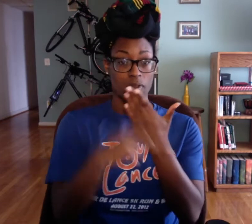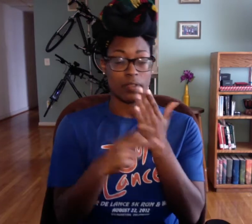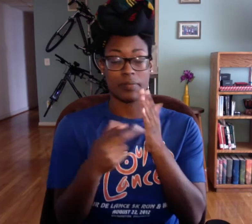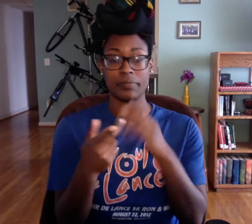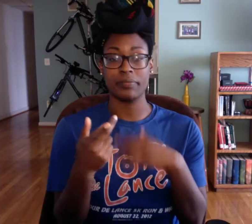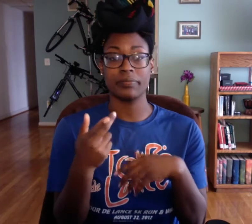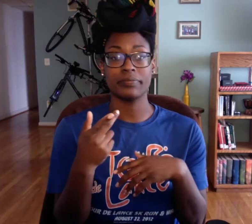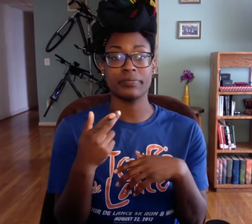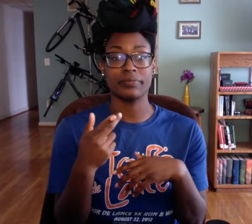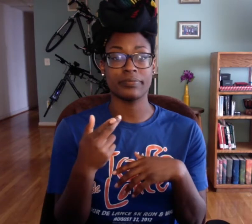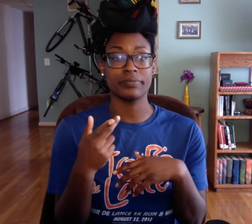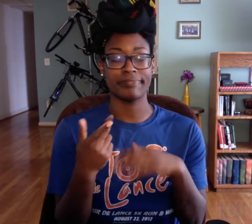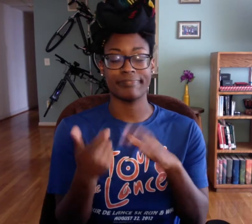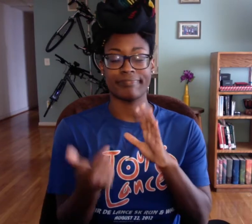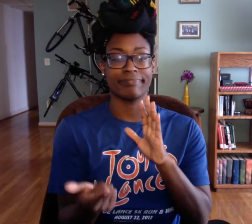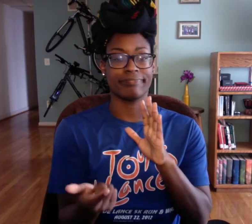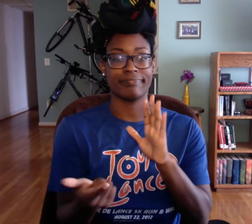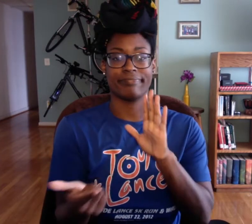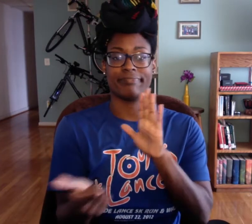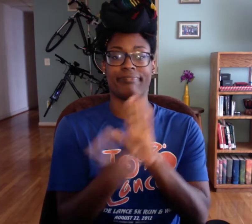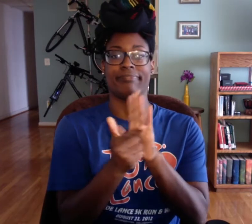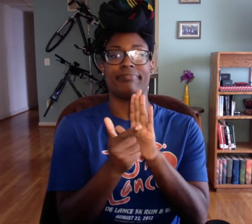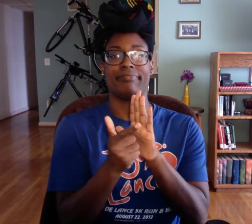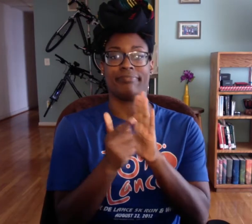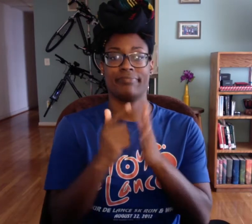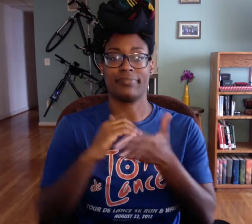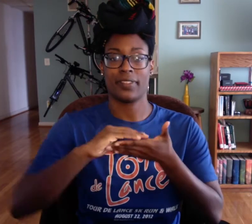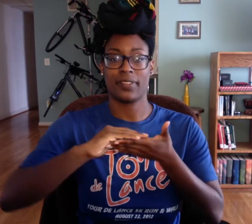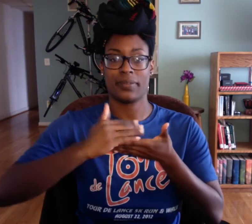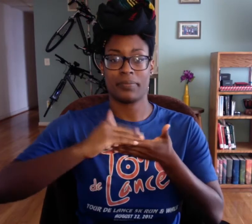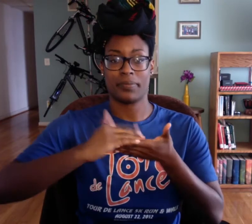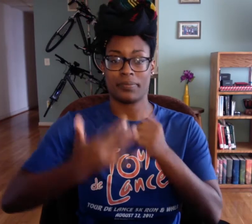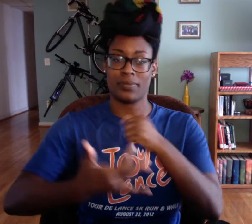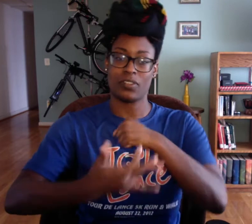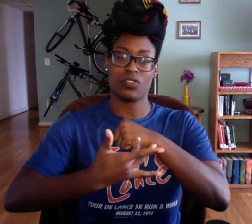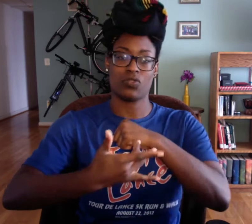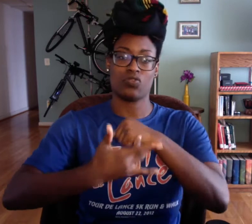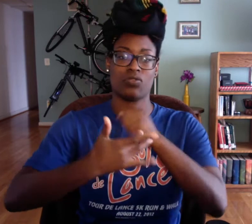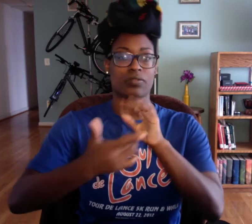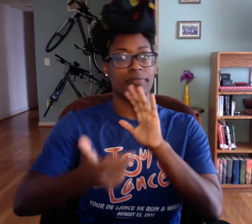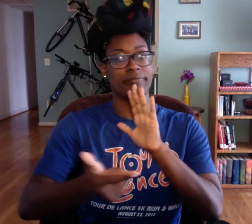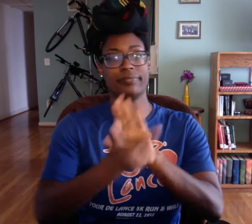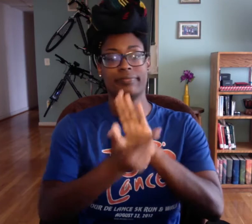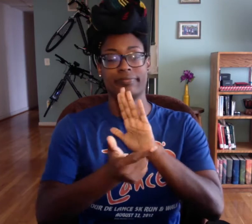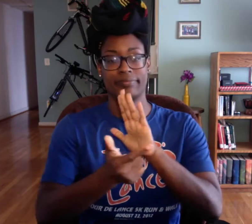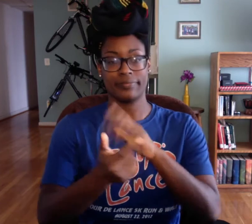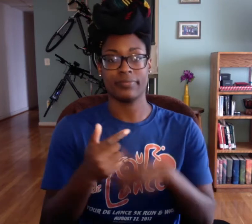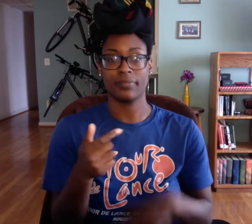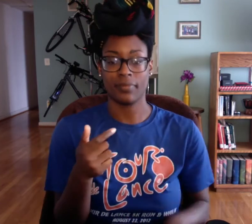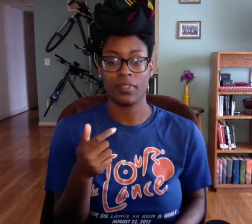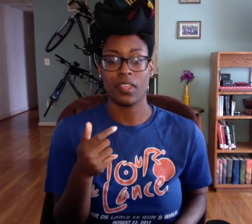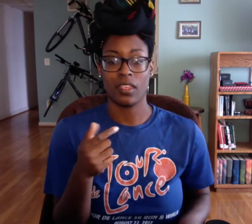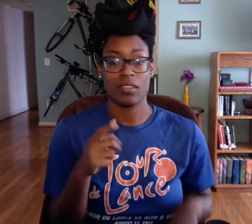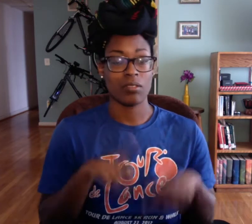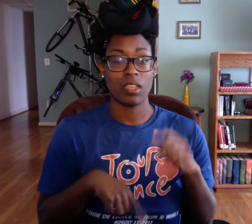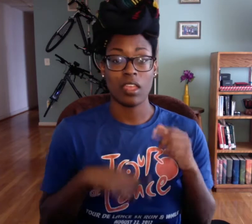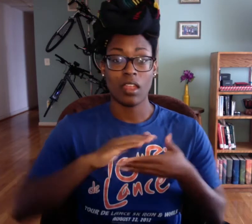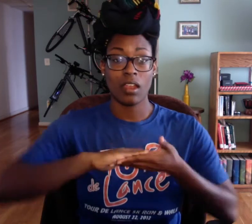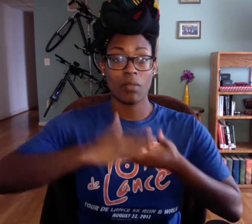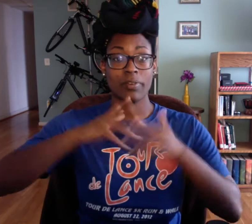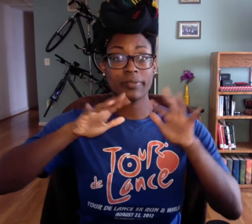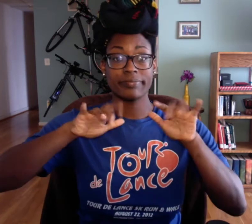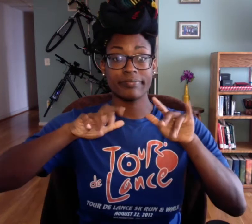So the program actually bans laptops.